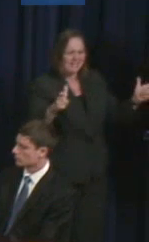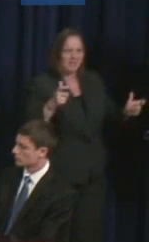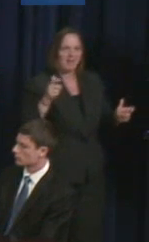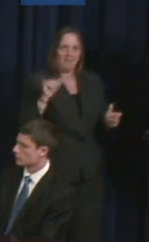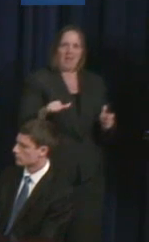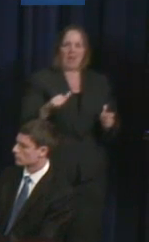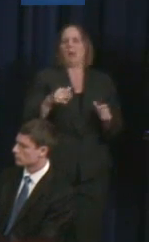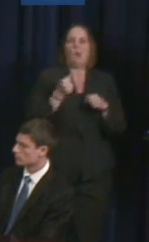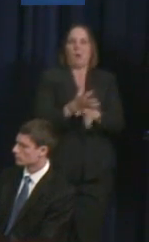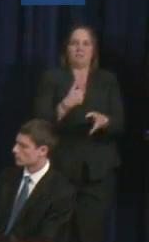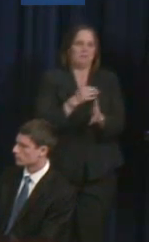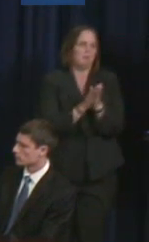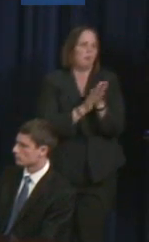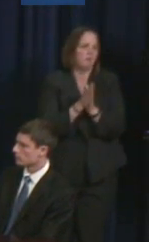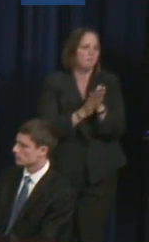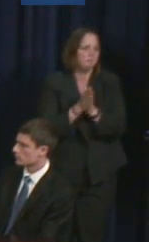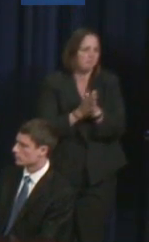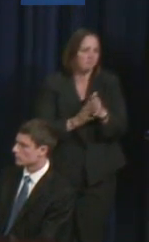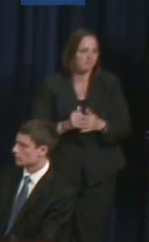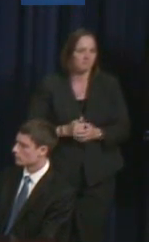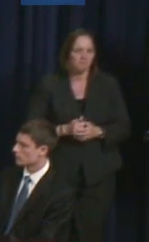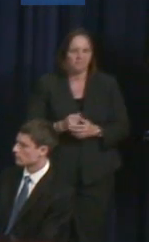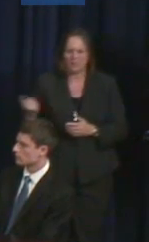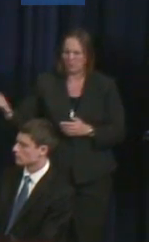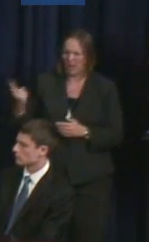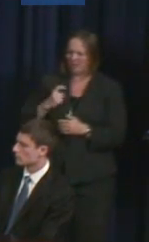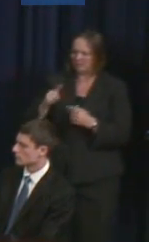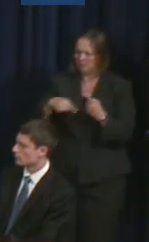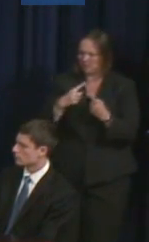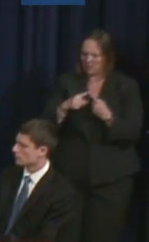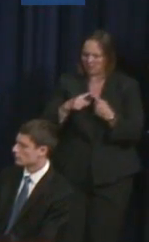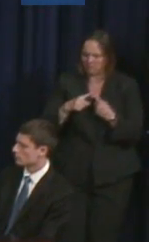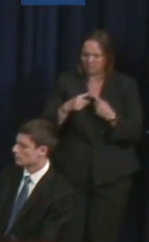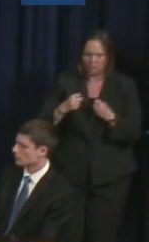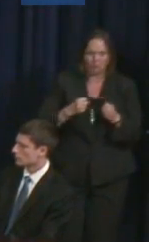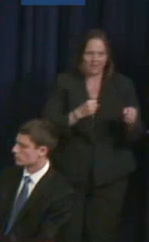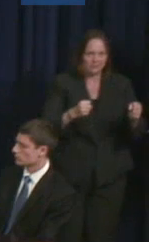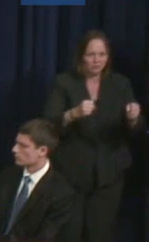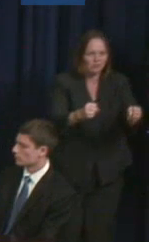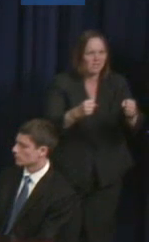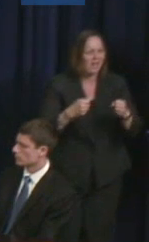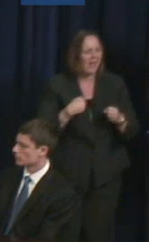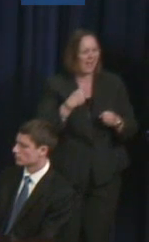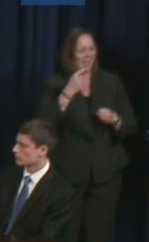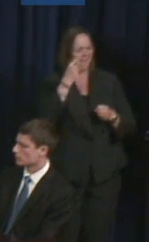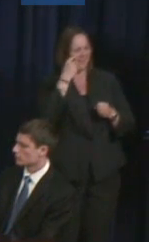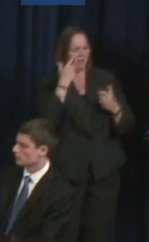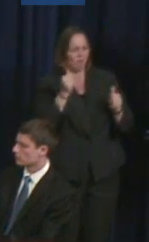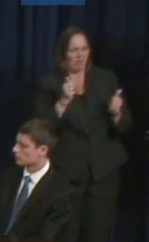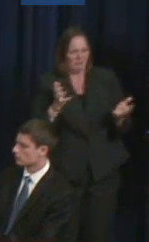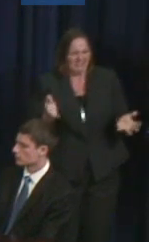And then the last, you mentioned strategies. And I think the big thing that we've done in growing opportunities for young people with physical